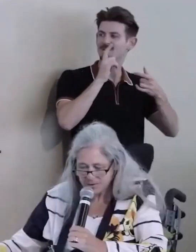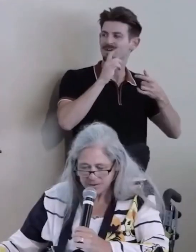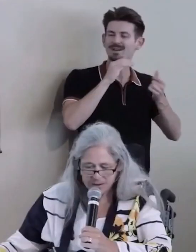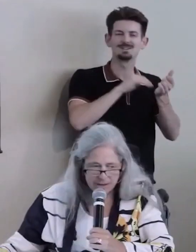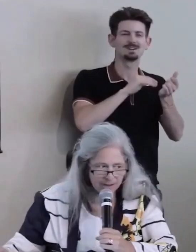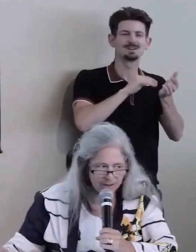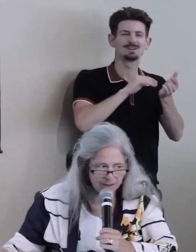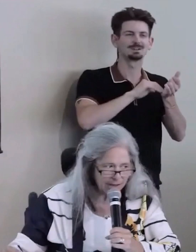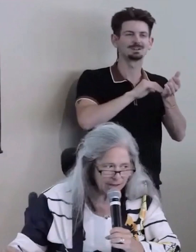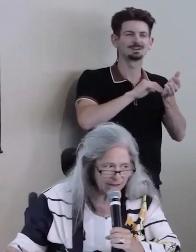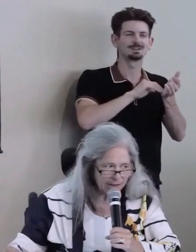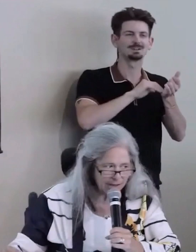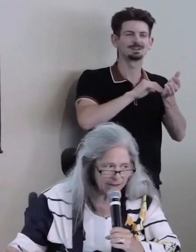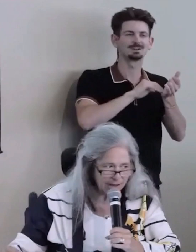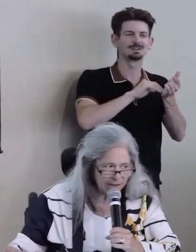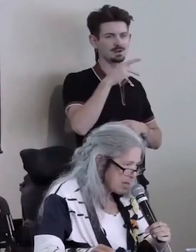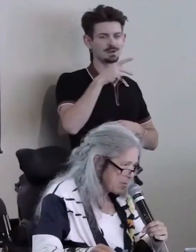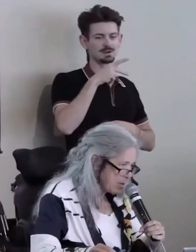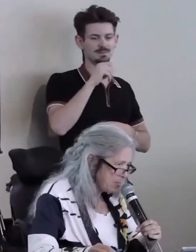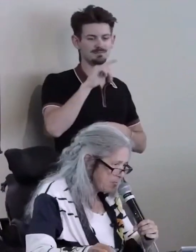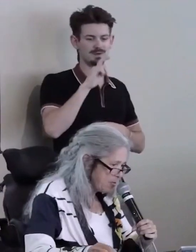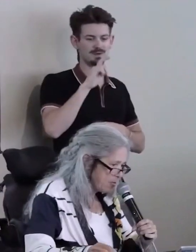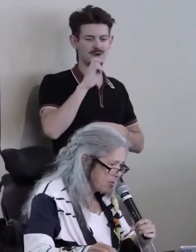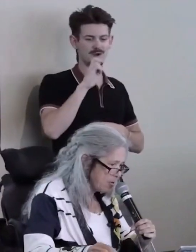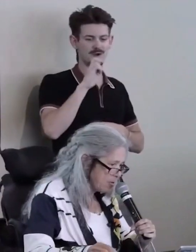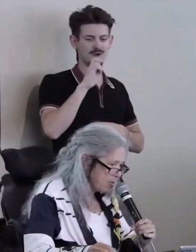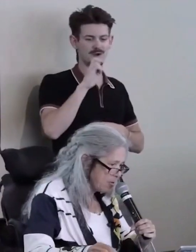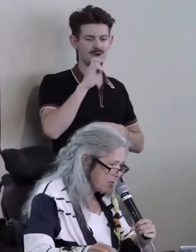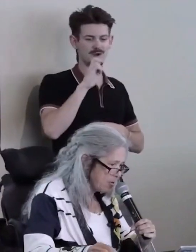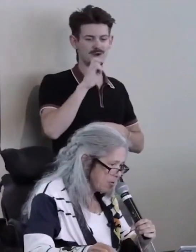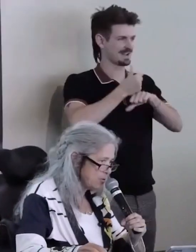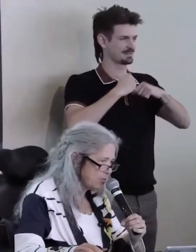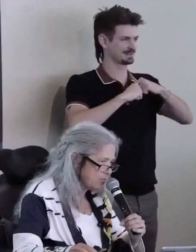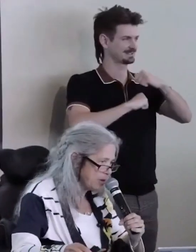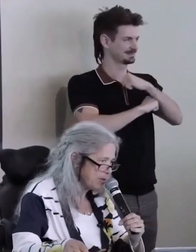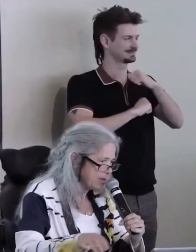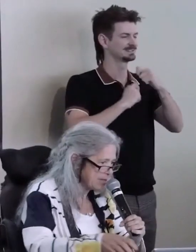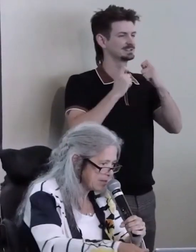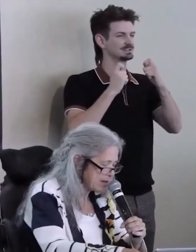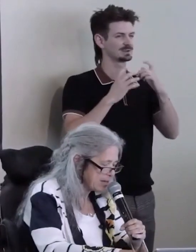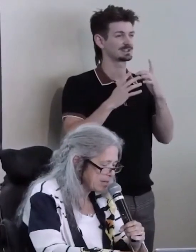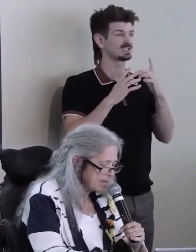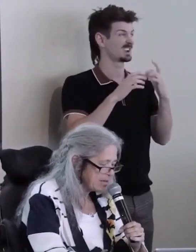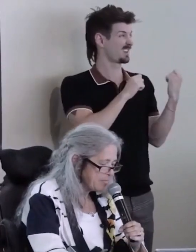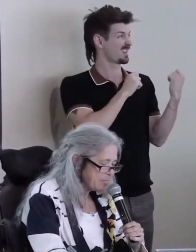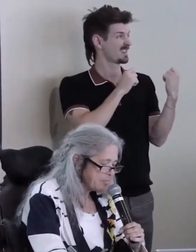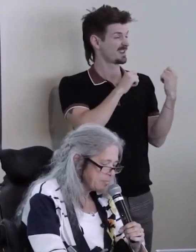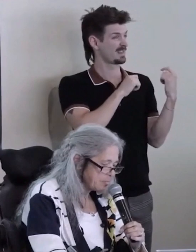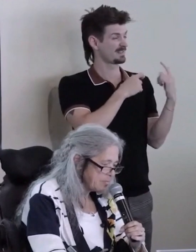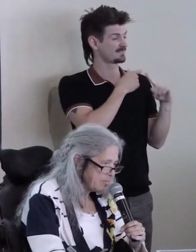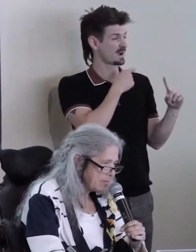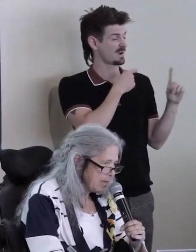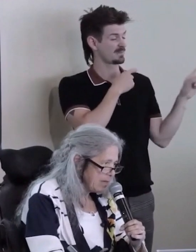and came up from Tucson to be with us tonight.